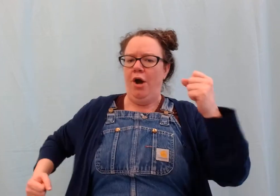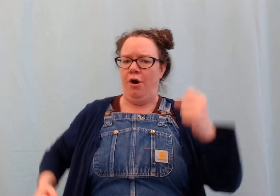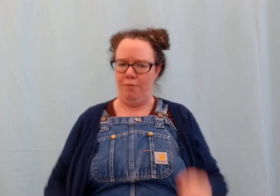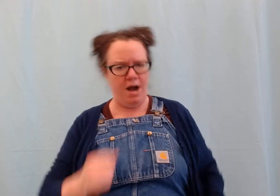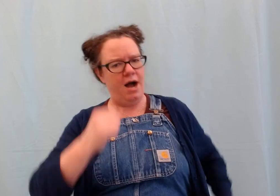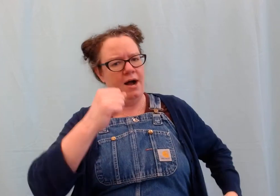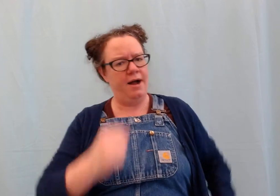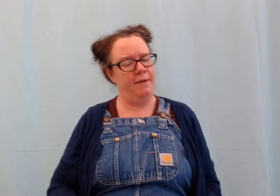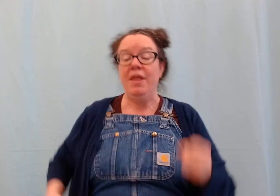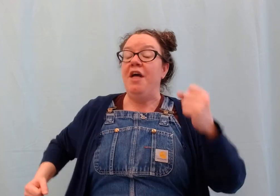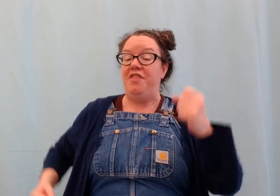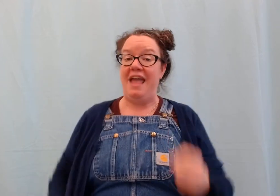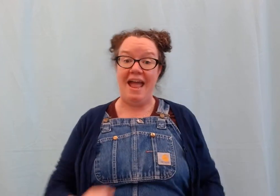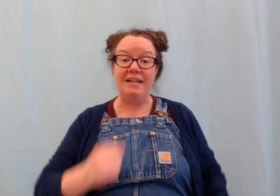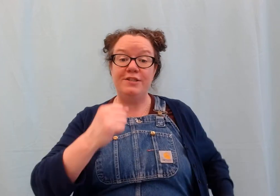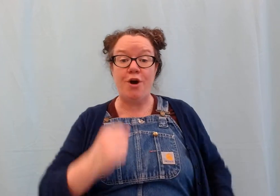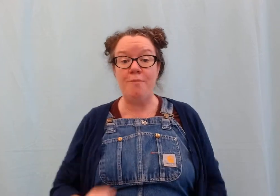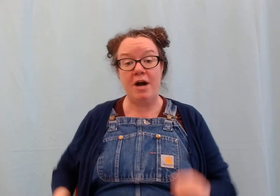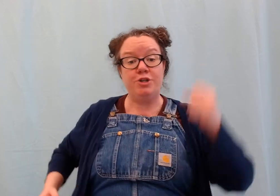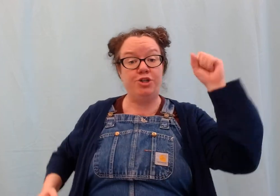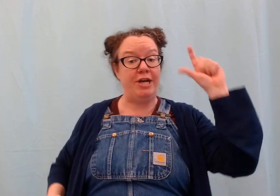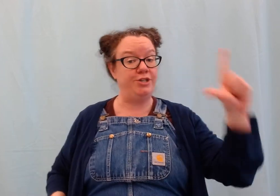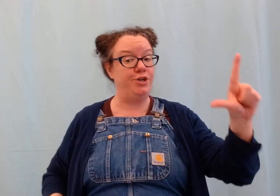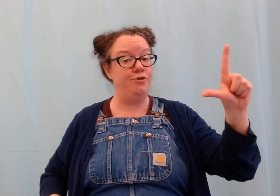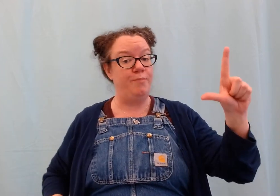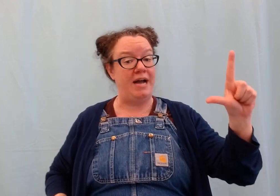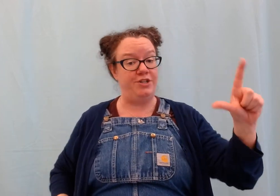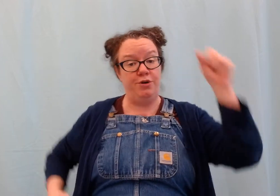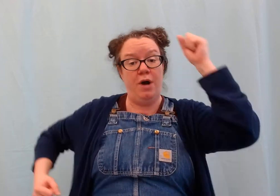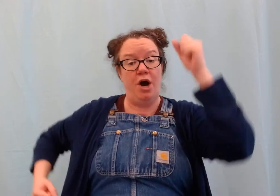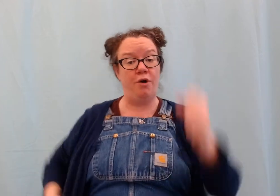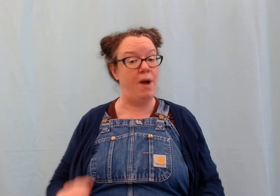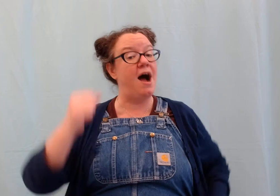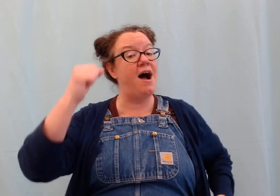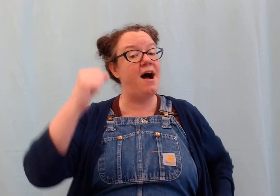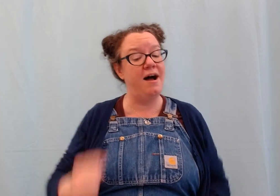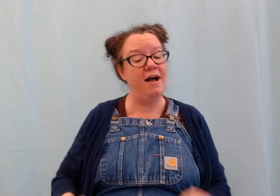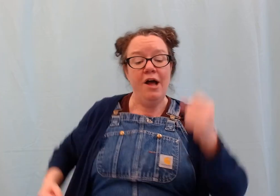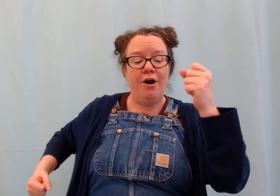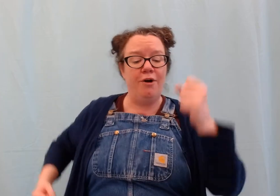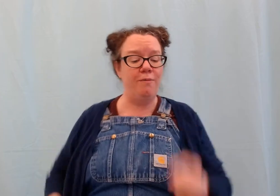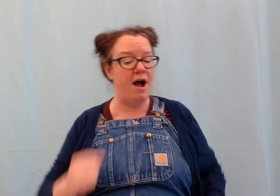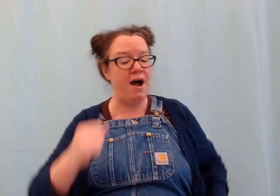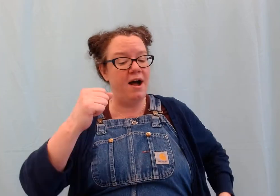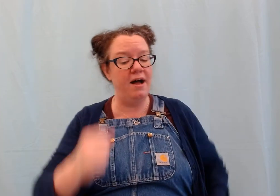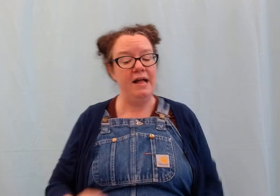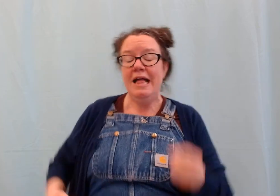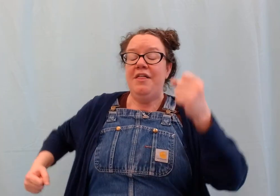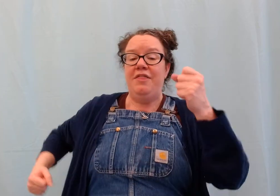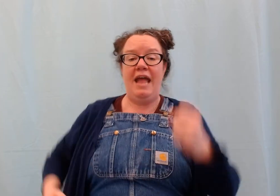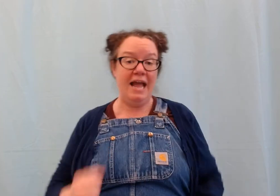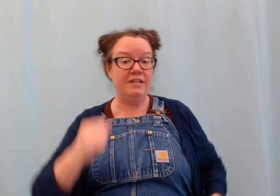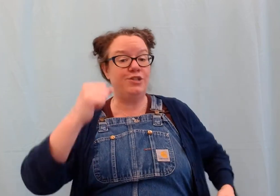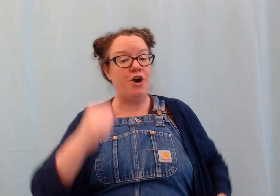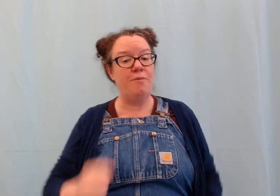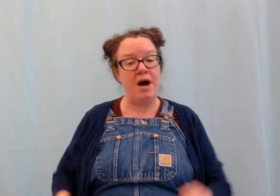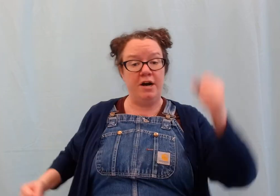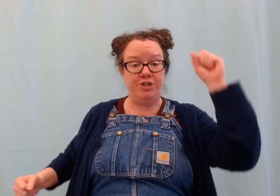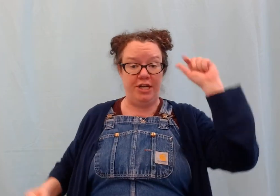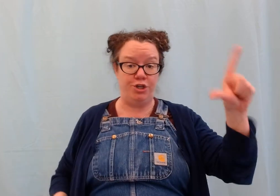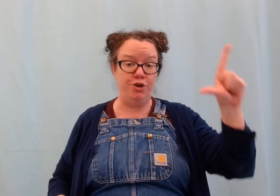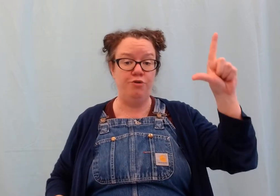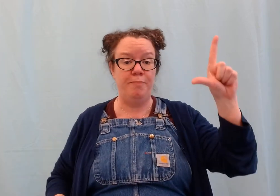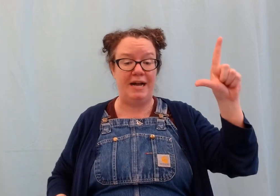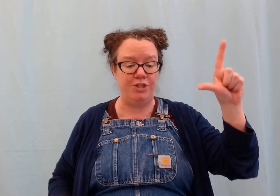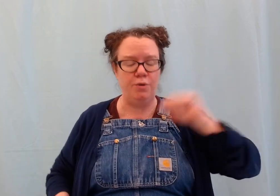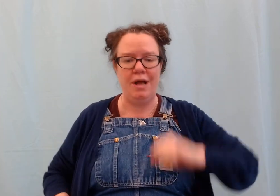#hurrah. The ants go marching two by two. Hurrah, hurrah. The ants go marching two by two#